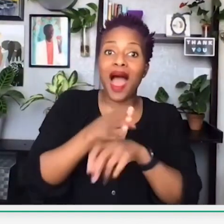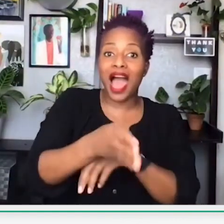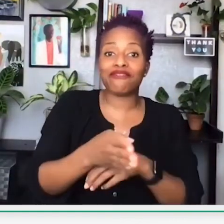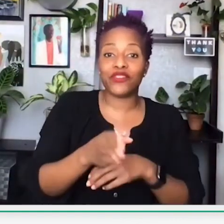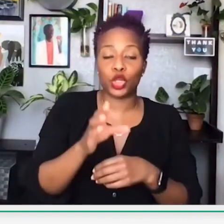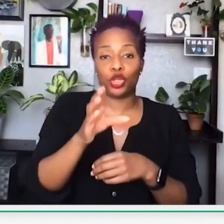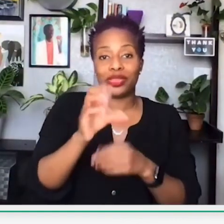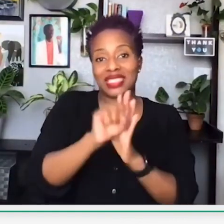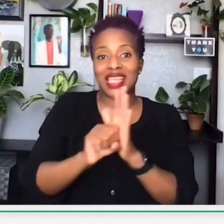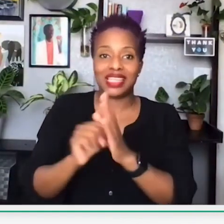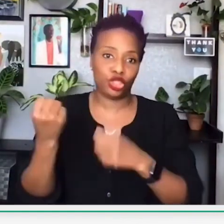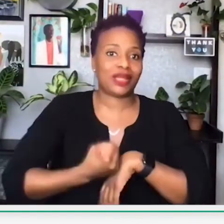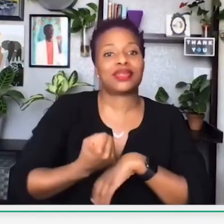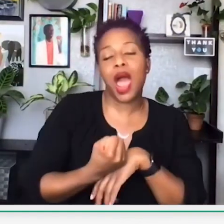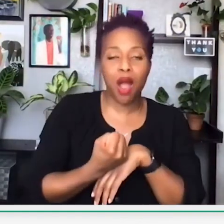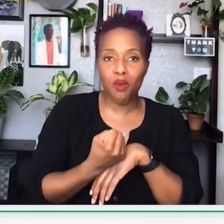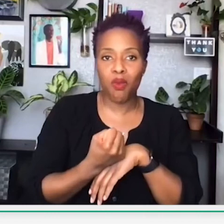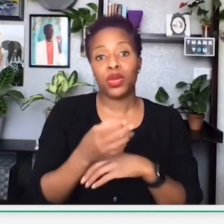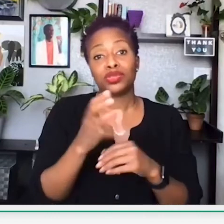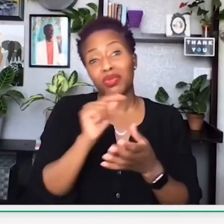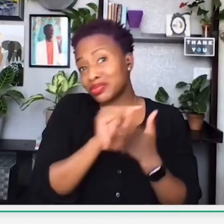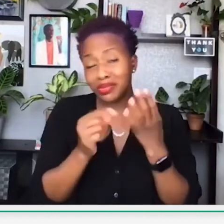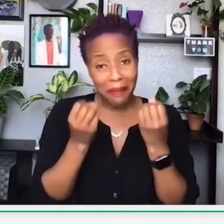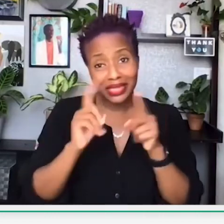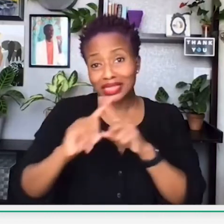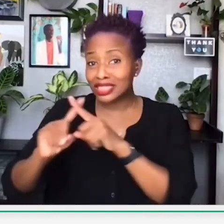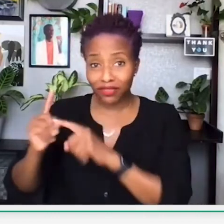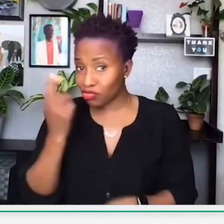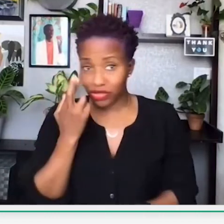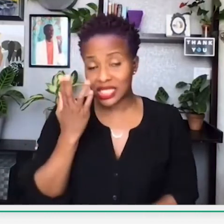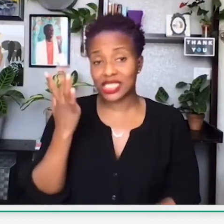or they were not able to find further support after this shutdown.